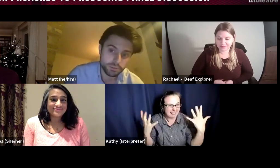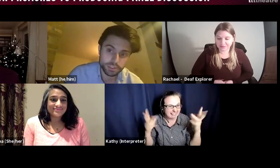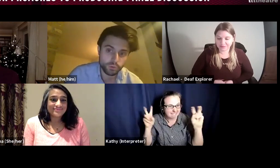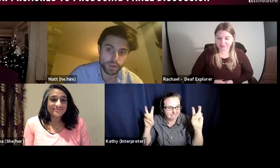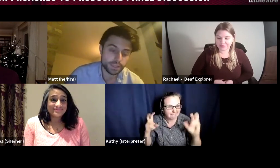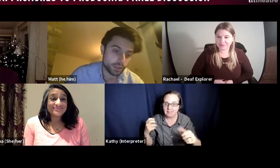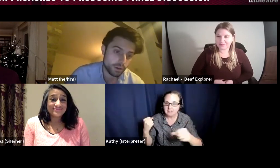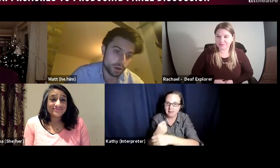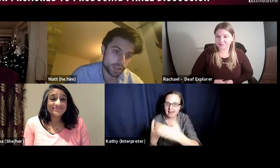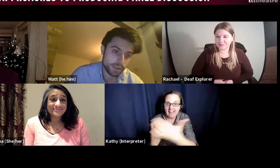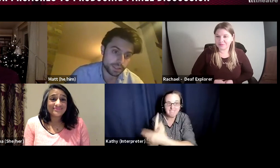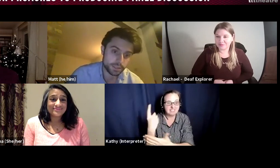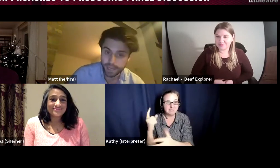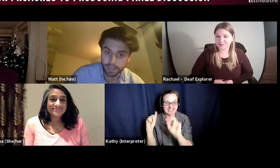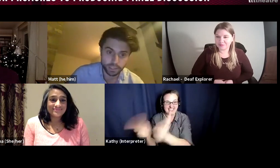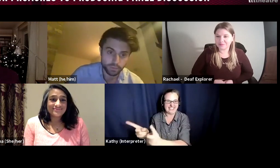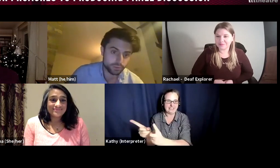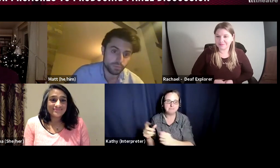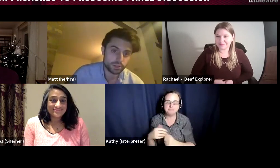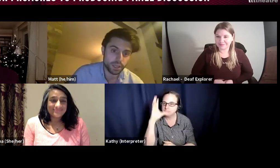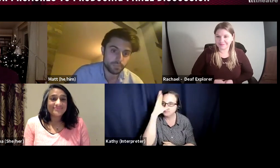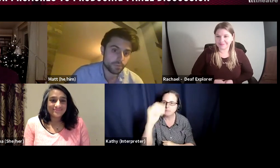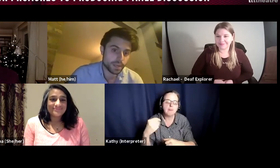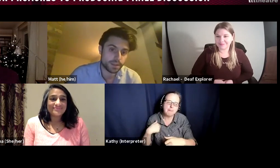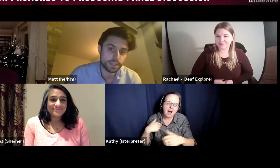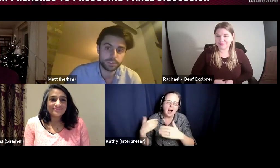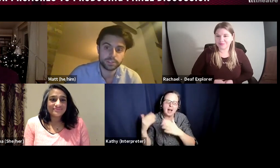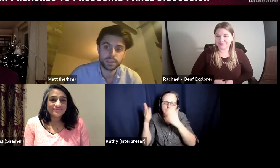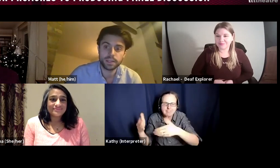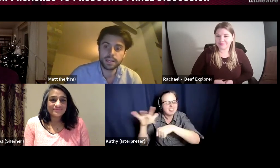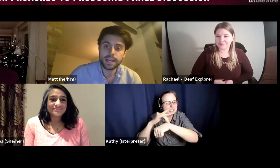is normally, so I work in Theatre mainly so I'll talk mostly about being a Theatre producer,